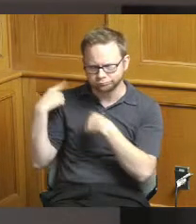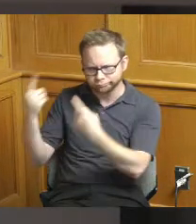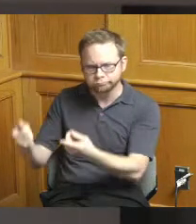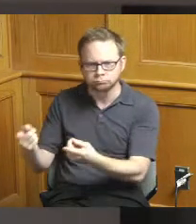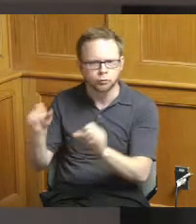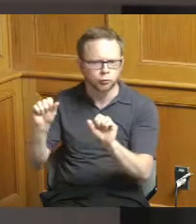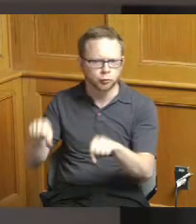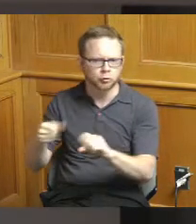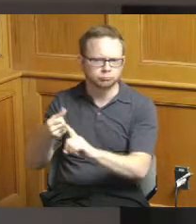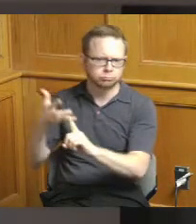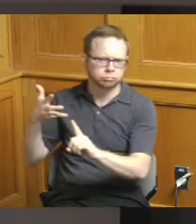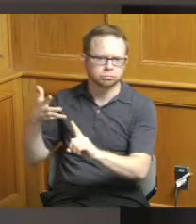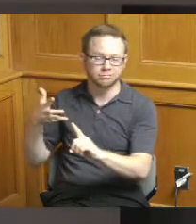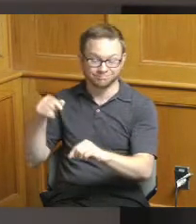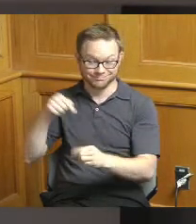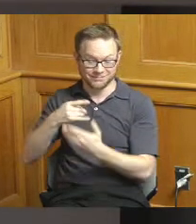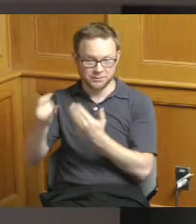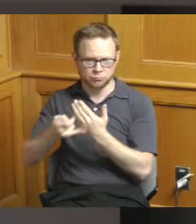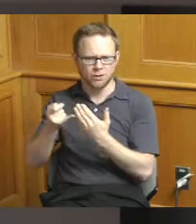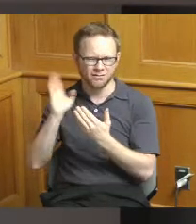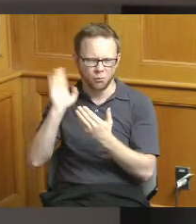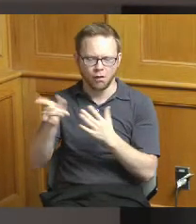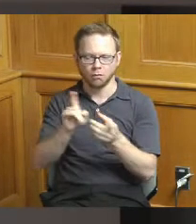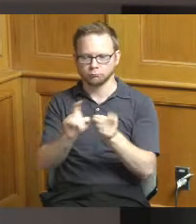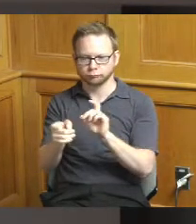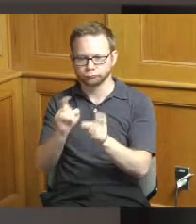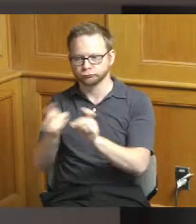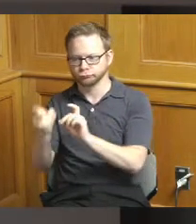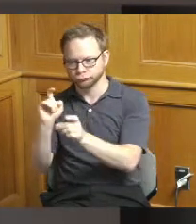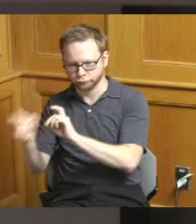is probably going to be ever changing until they actually put a shovel in the ground but right now